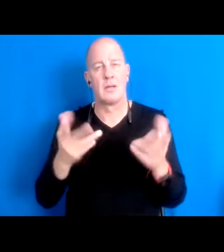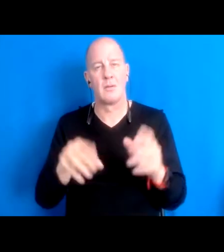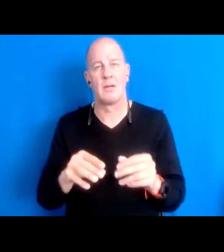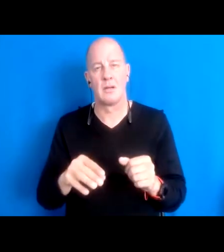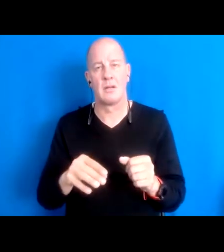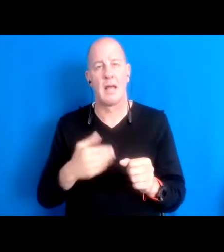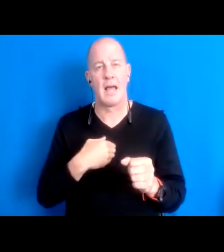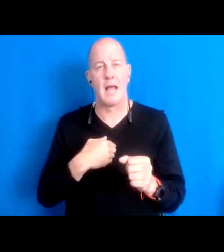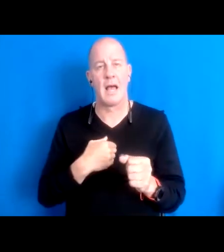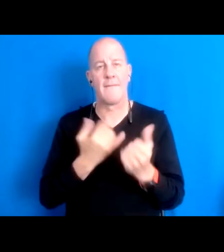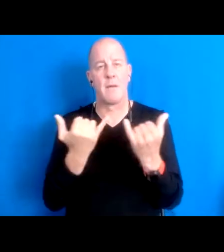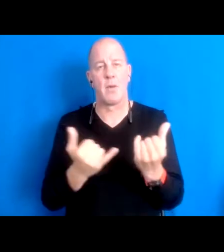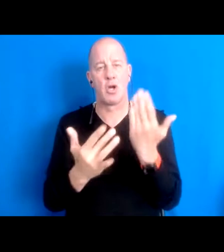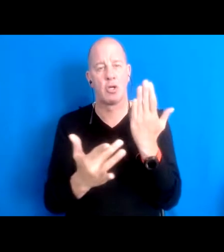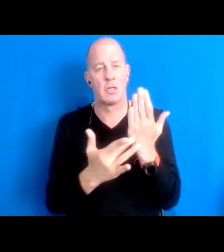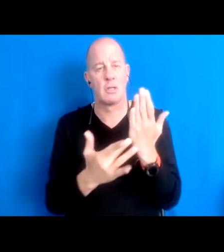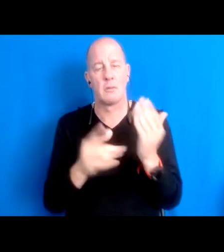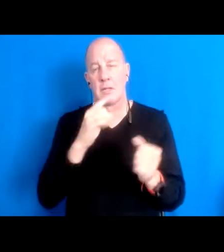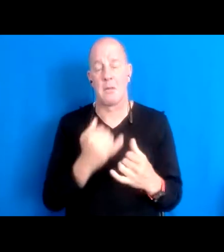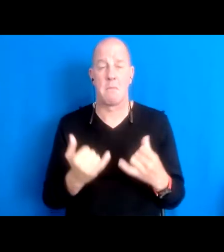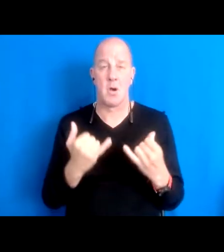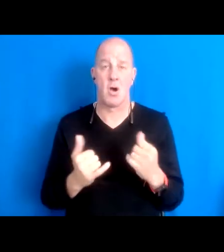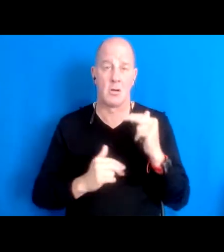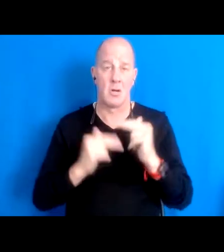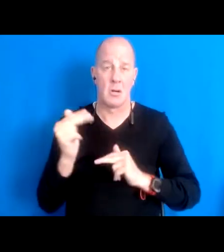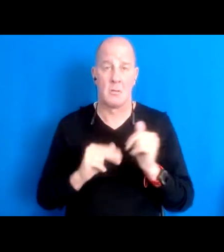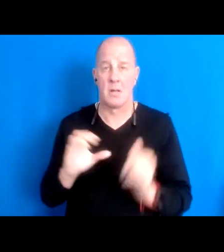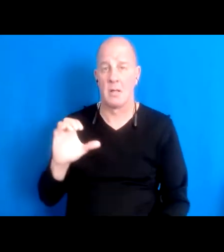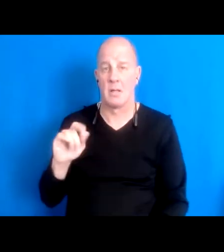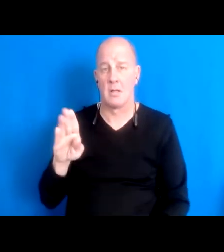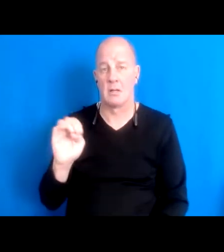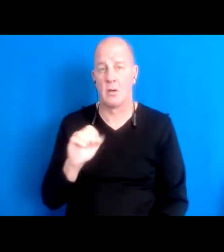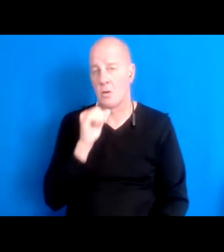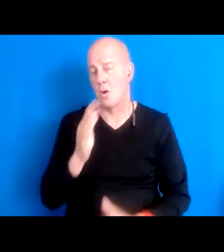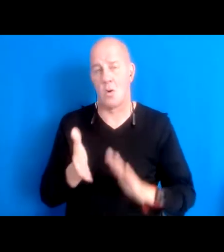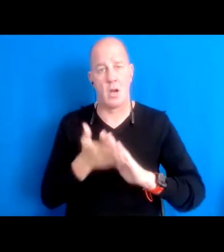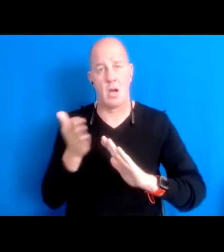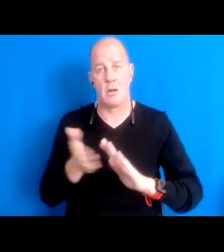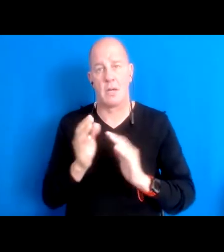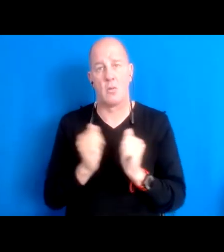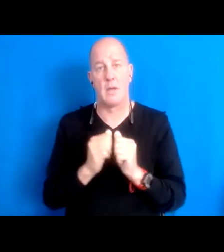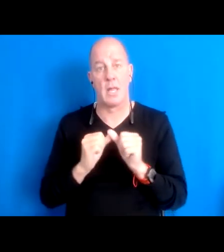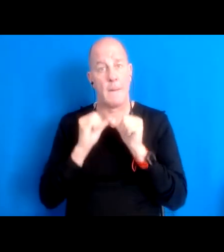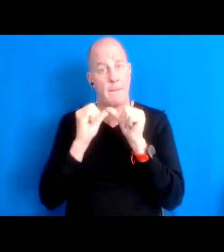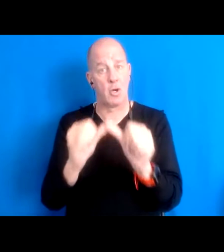and in a sense because the modern modern building codes don't operate with permanence in my opinion.